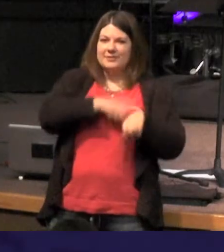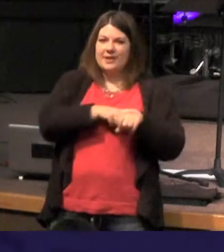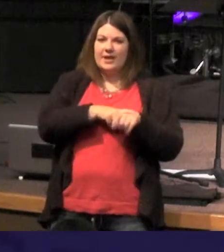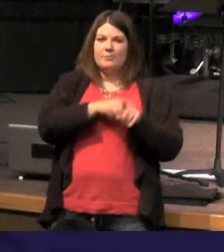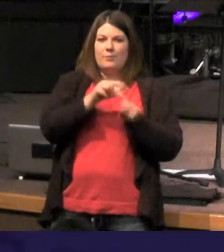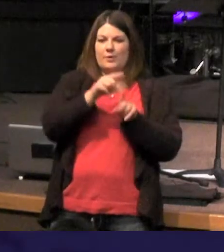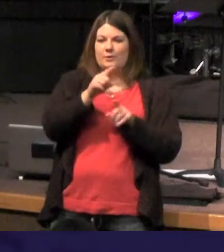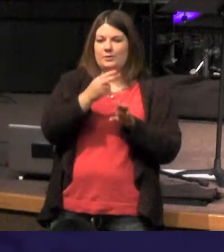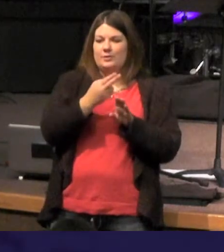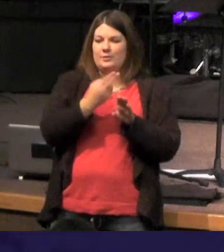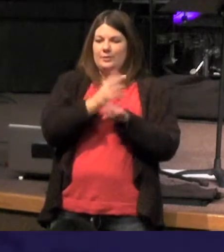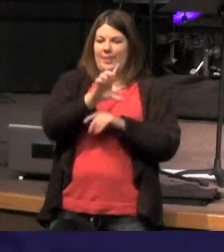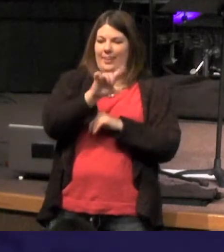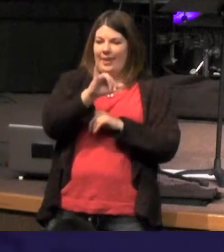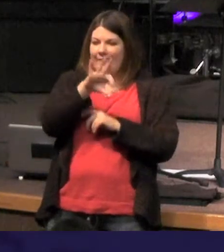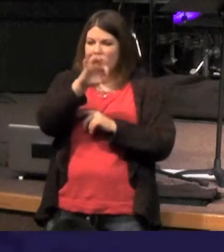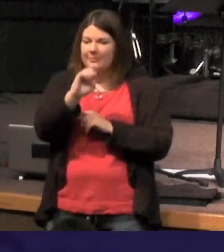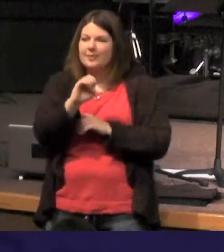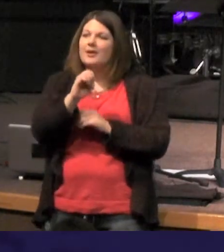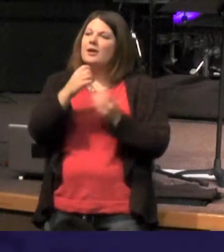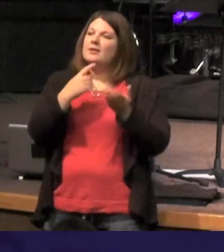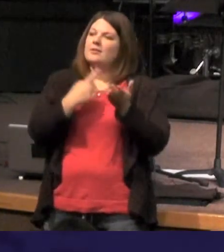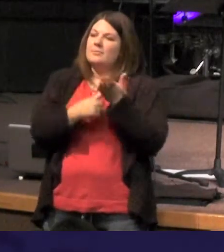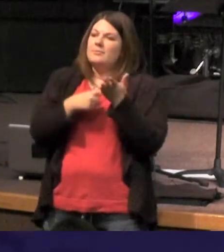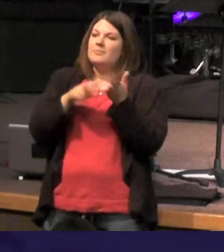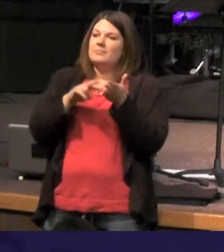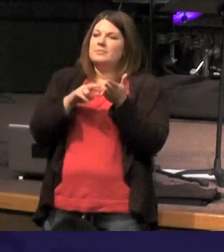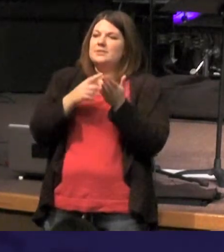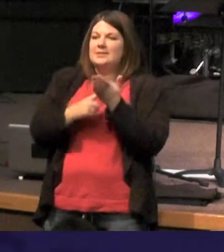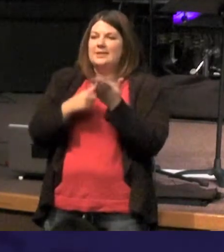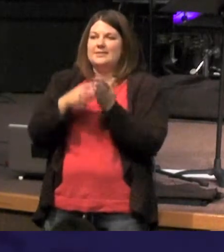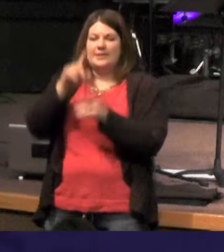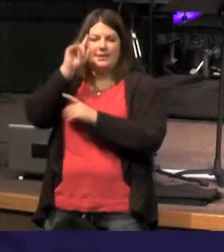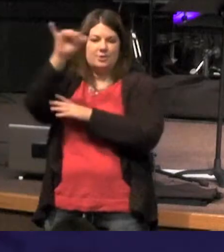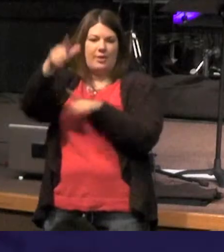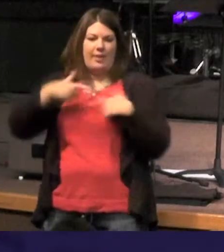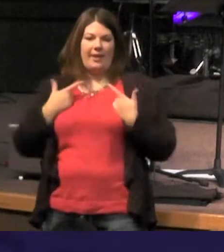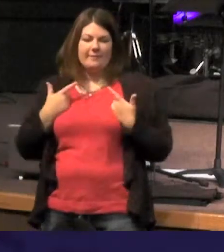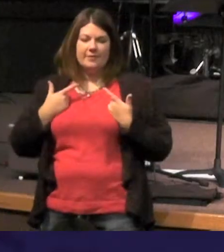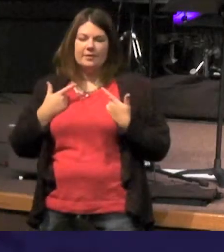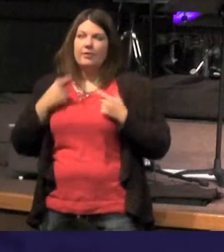directly to eternal life and so when I read these words in Him was life and then through the rest of the book